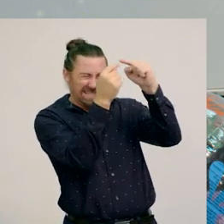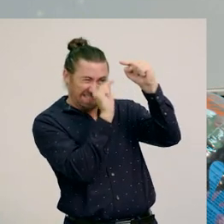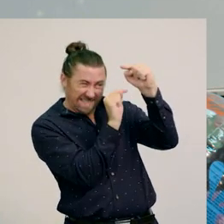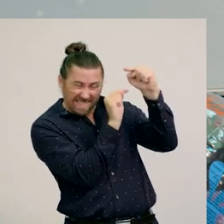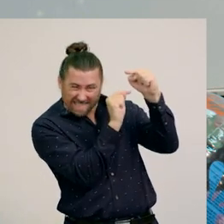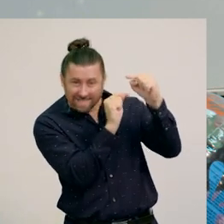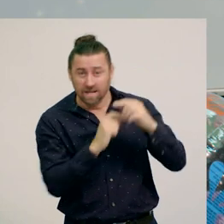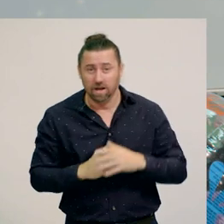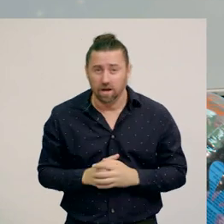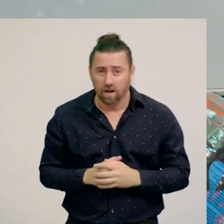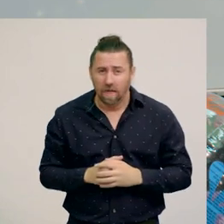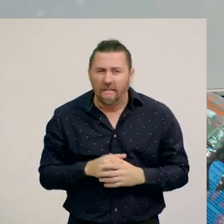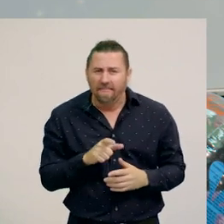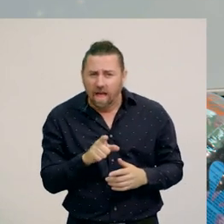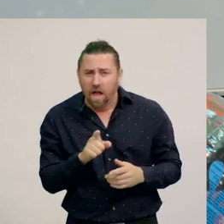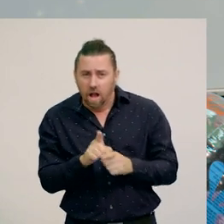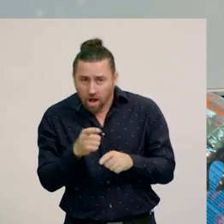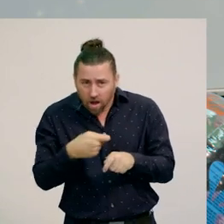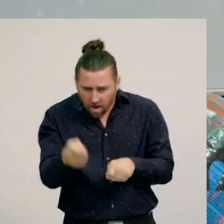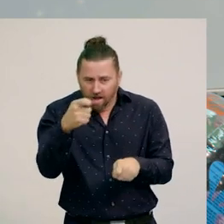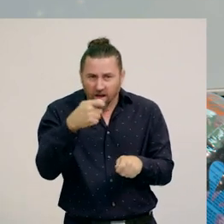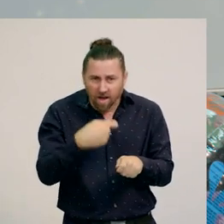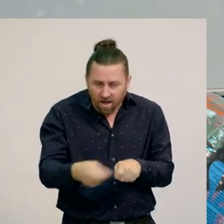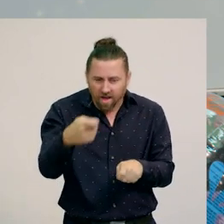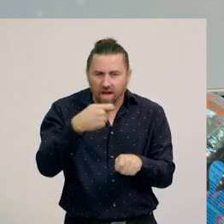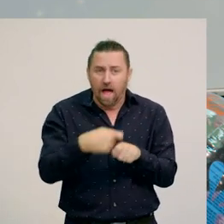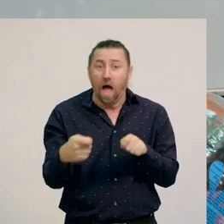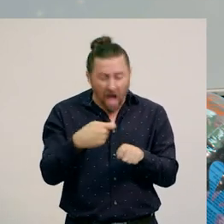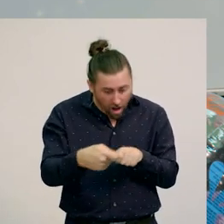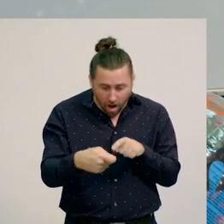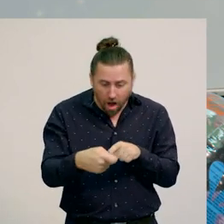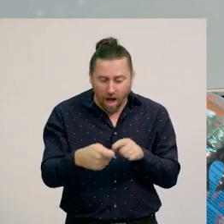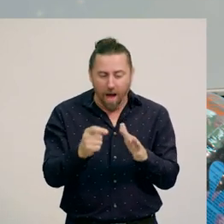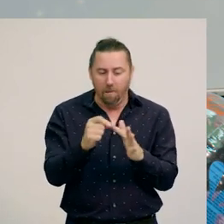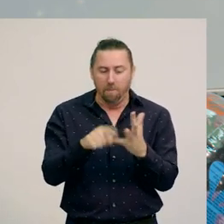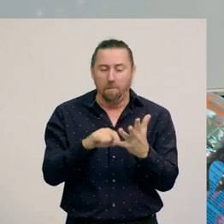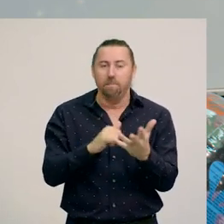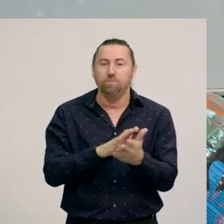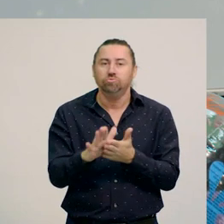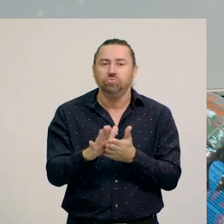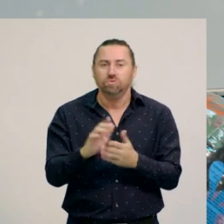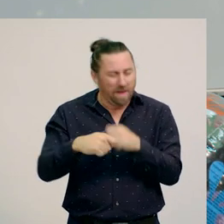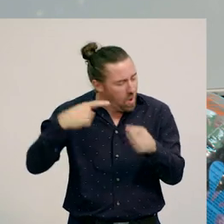and it’s a push. I've got this stick, and if I push, I get that sound.